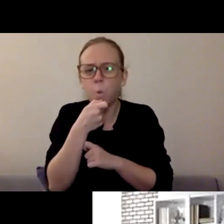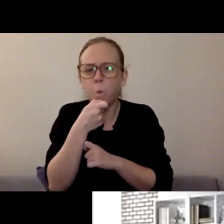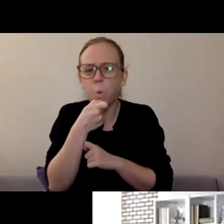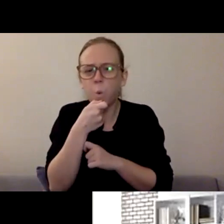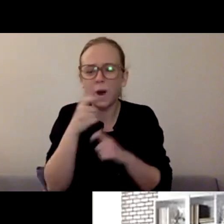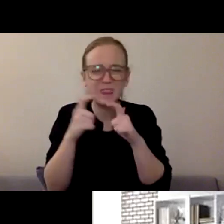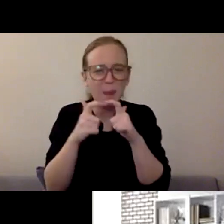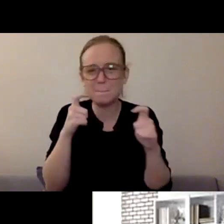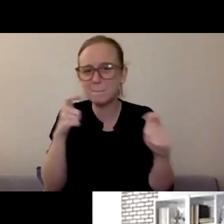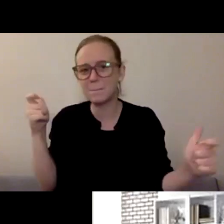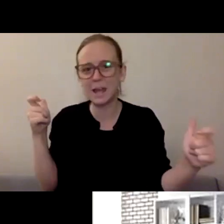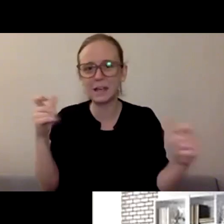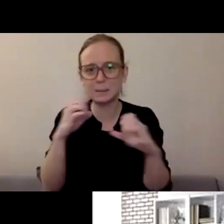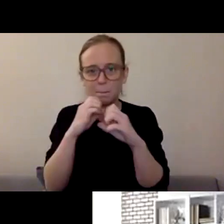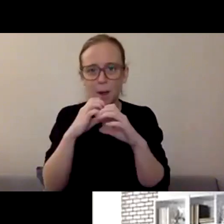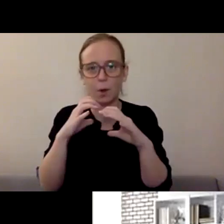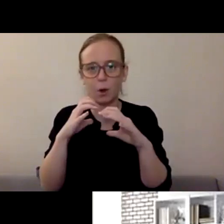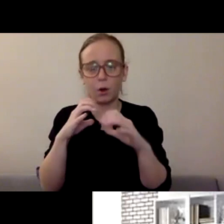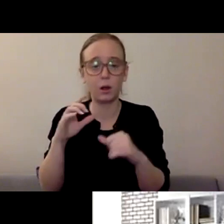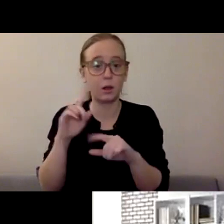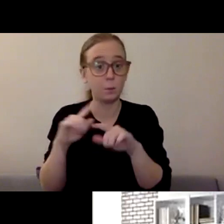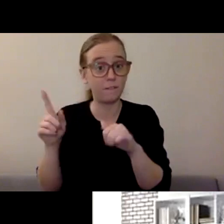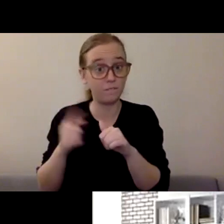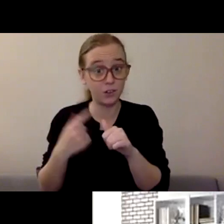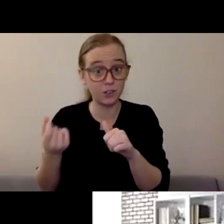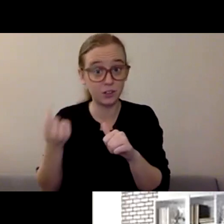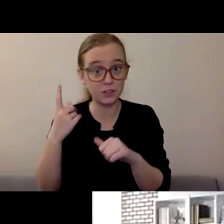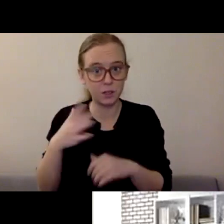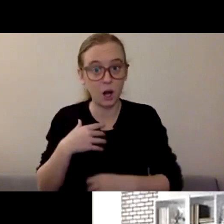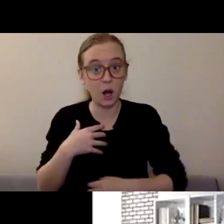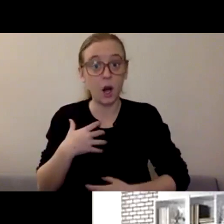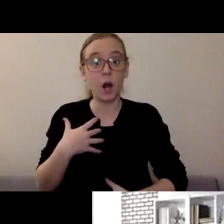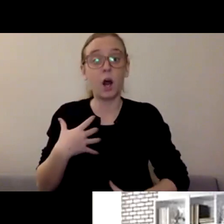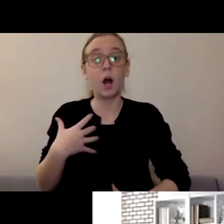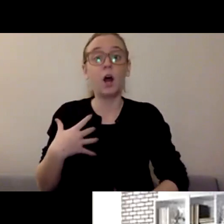you have to take a deep breath in and you have to blow softly (blowing) slowly.